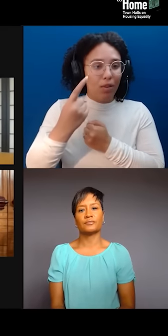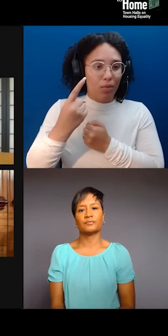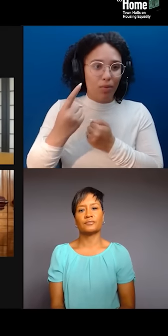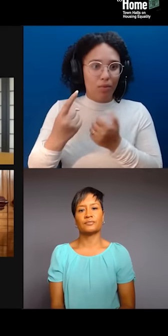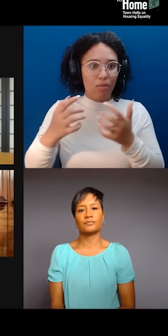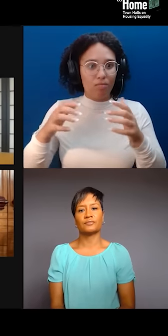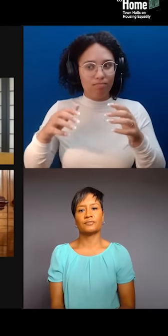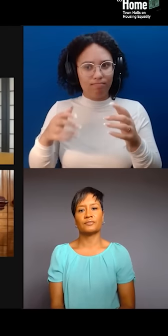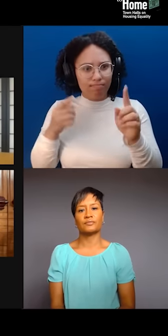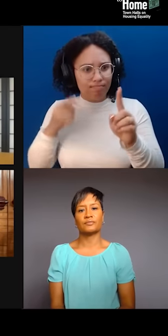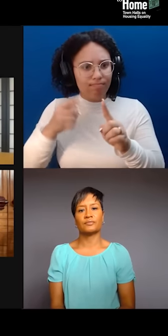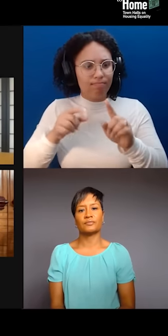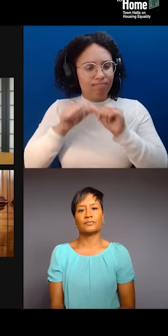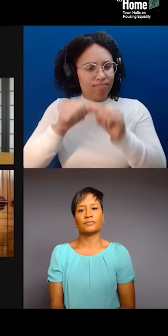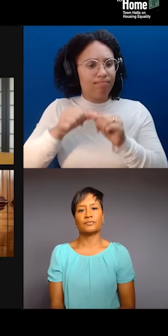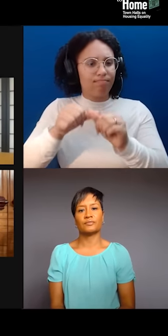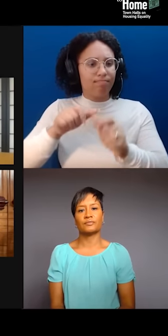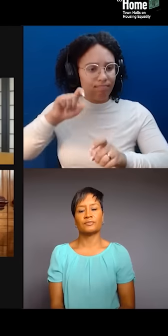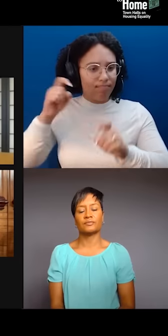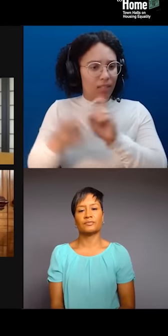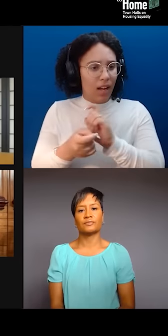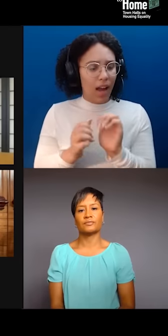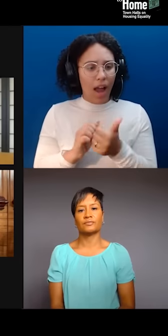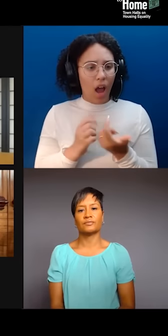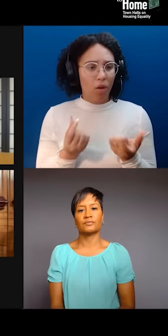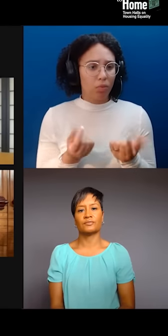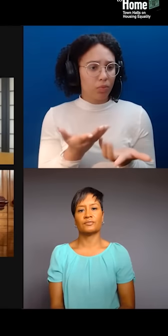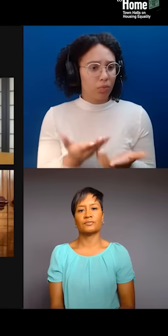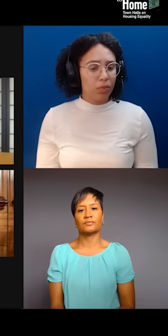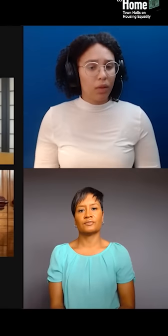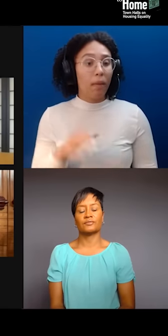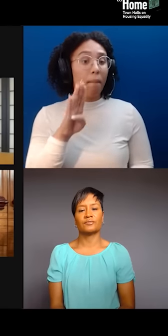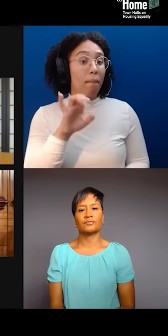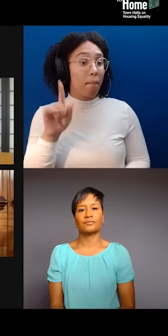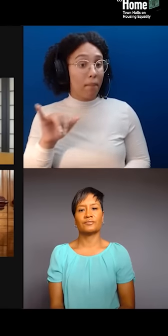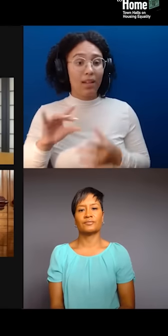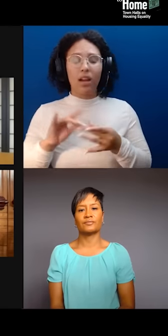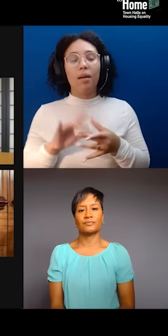The first thing, thank you for the reframing the question. I think that the first thing we have to acknowledge